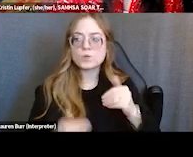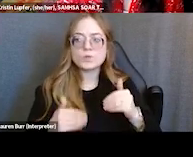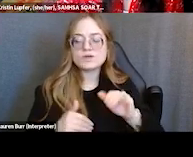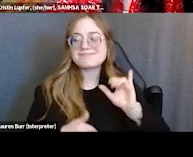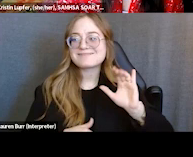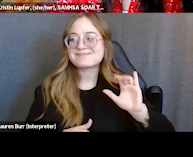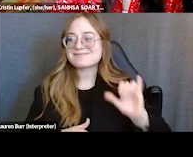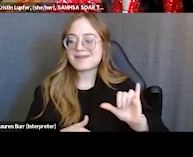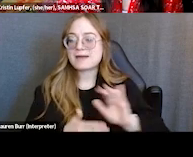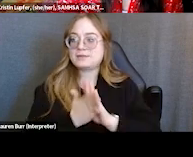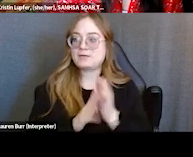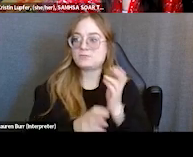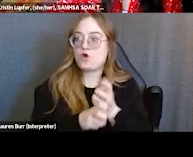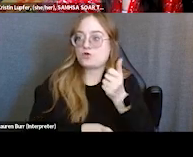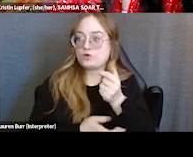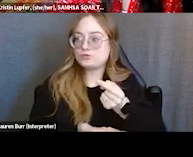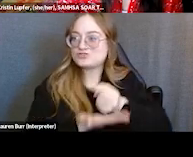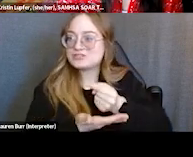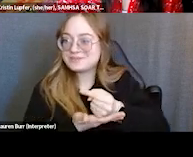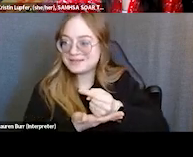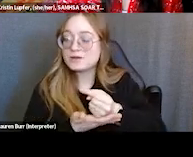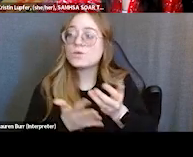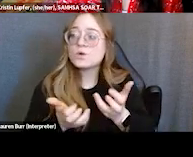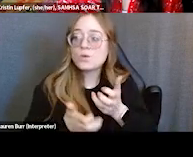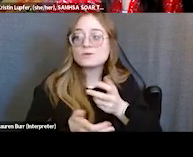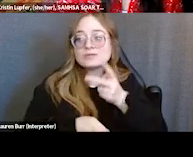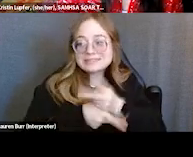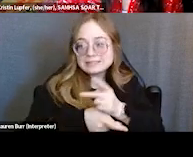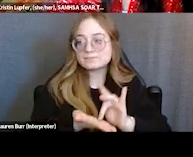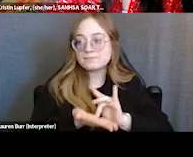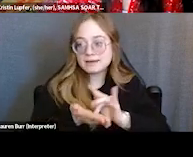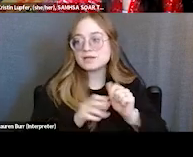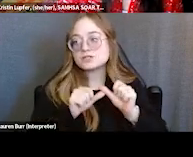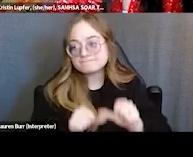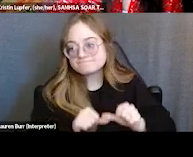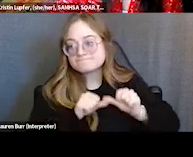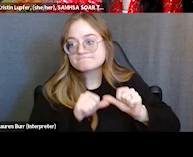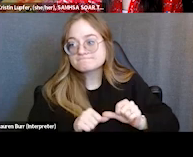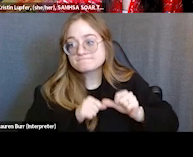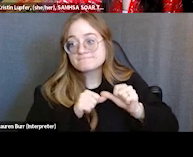So we really, really wanna try to keep the medication going for as long as the patient is willing to continue it.